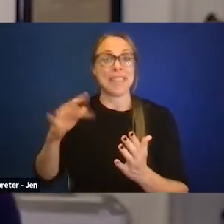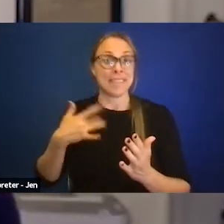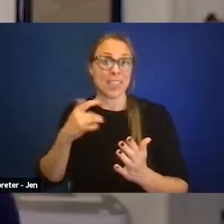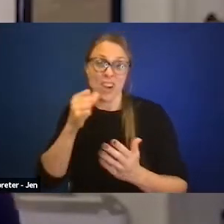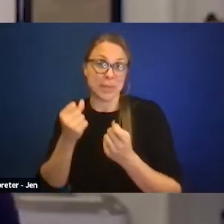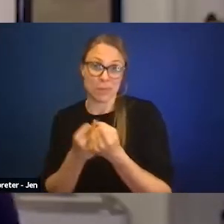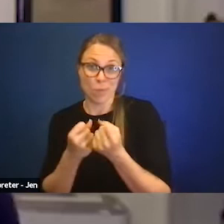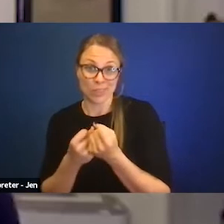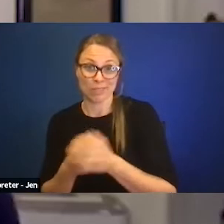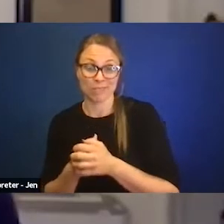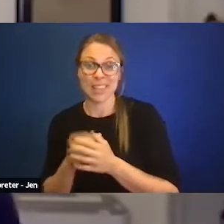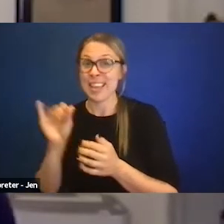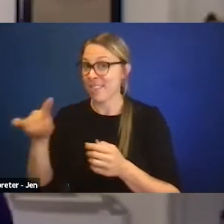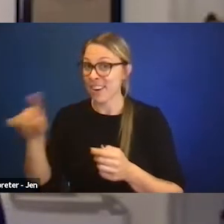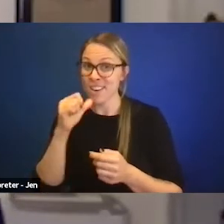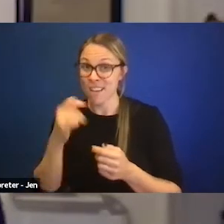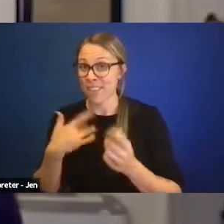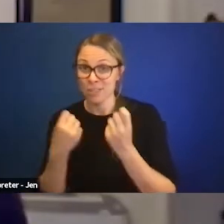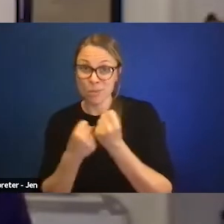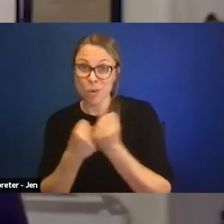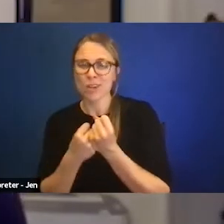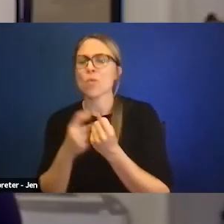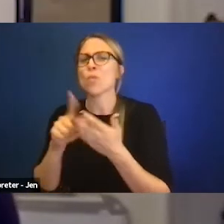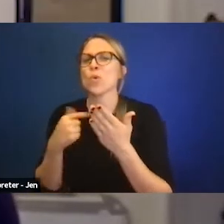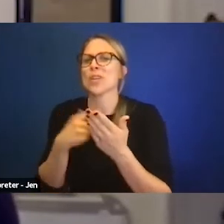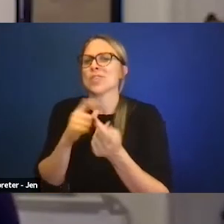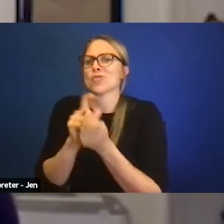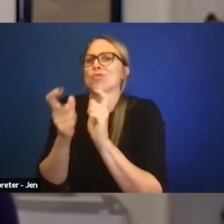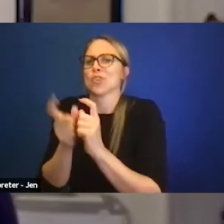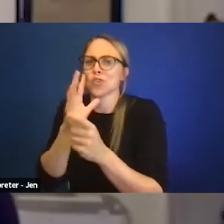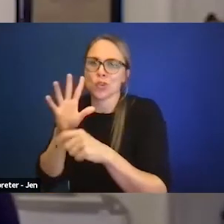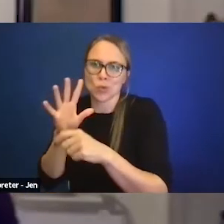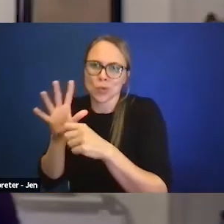and what needs to be done to give them the support that they need,